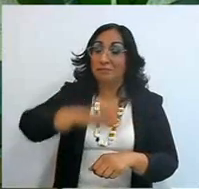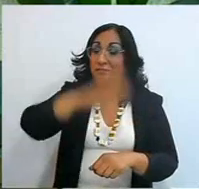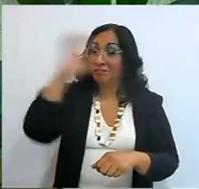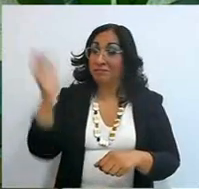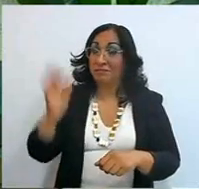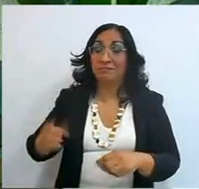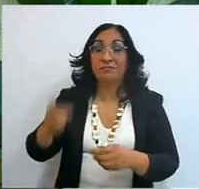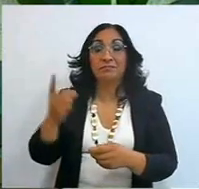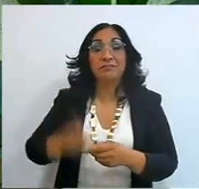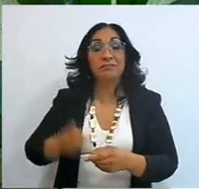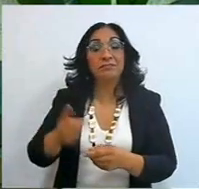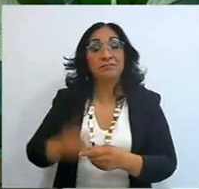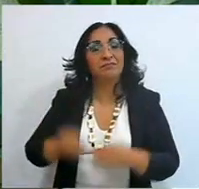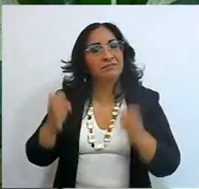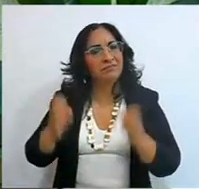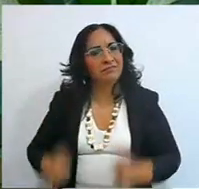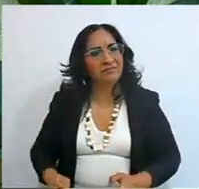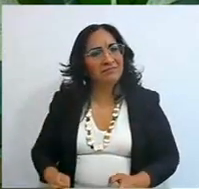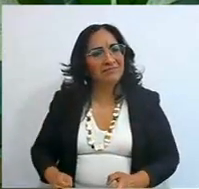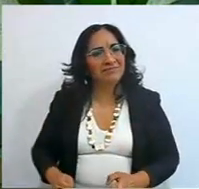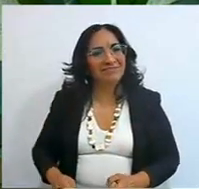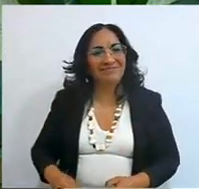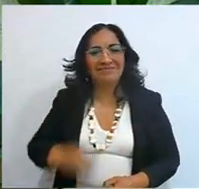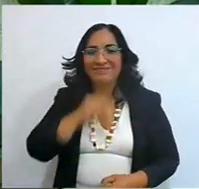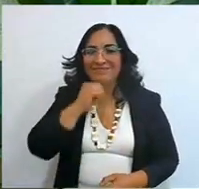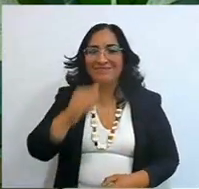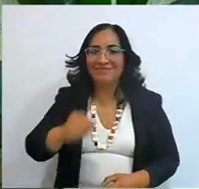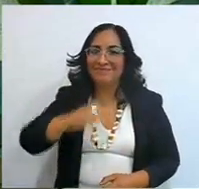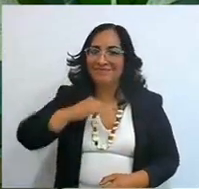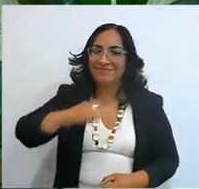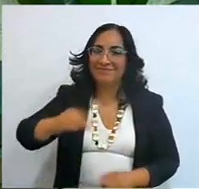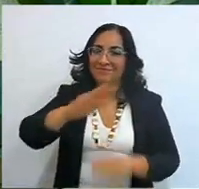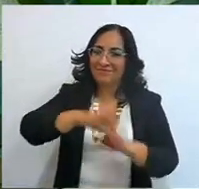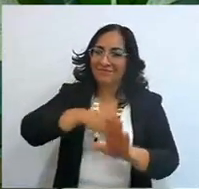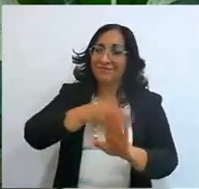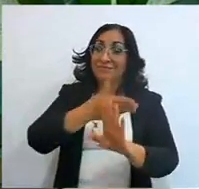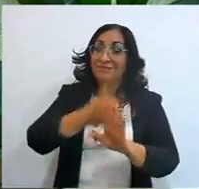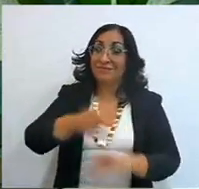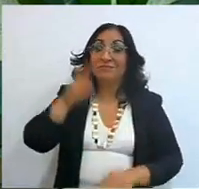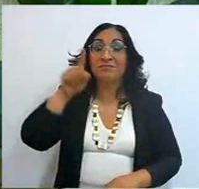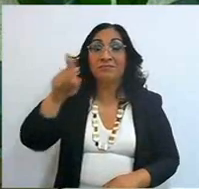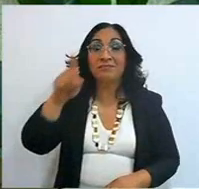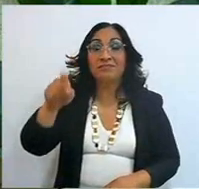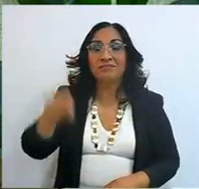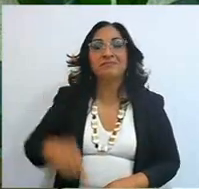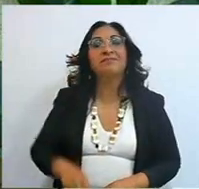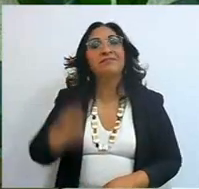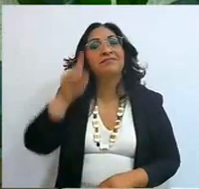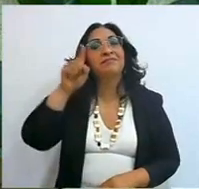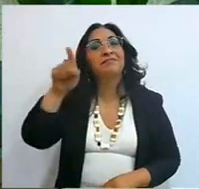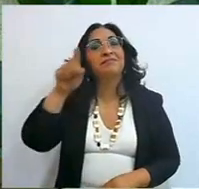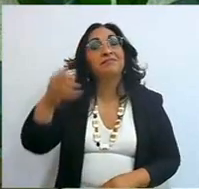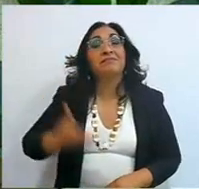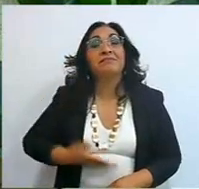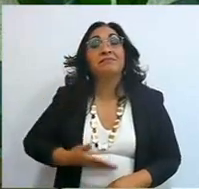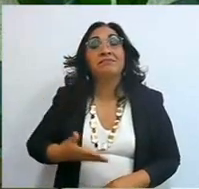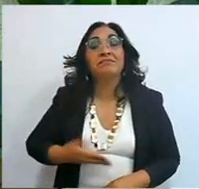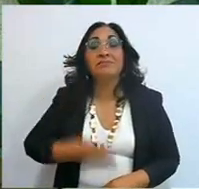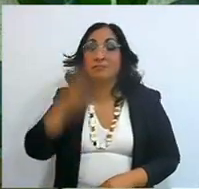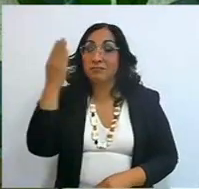no one will be able against you, if this is here people, in your mouth and in your heart,